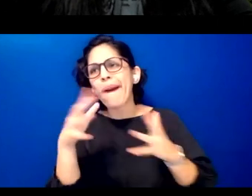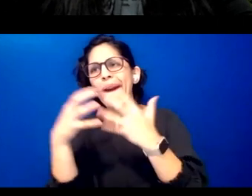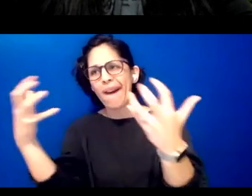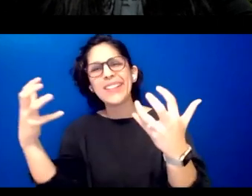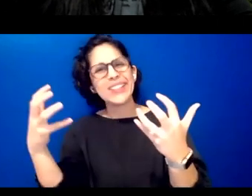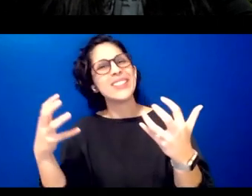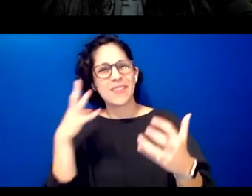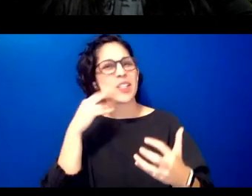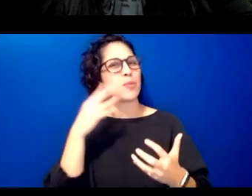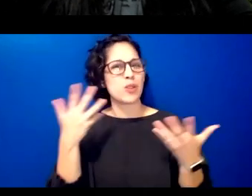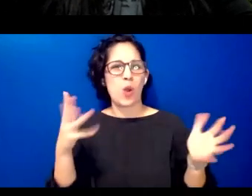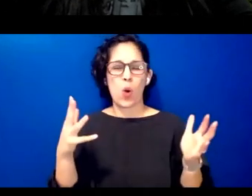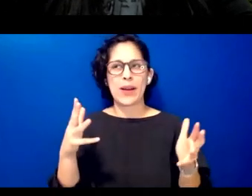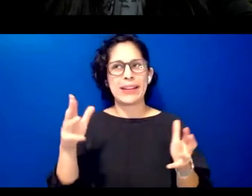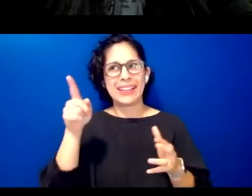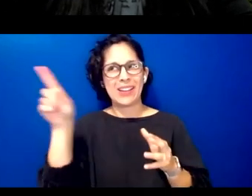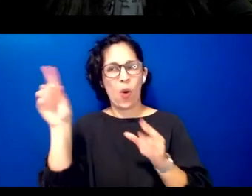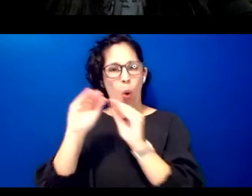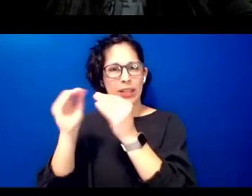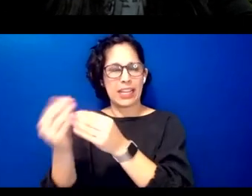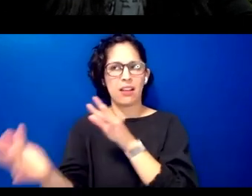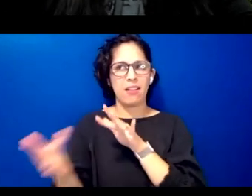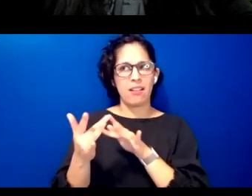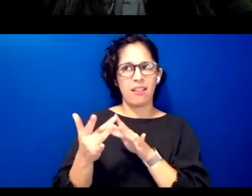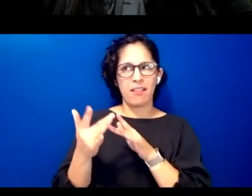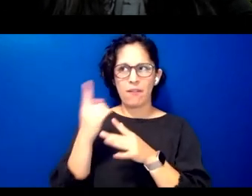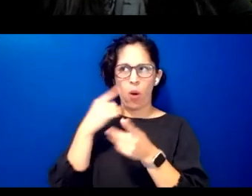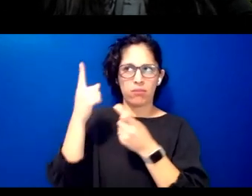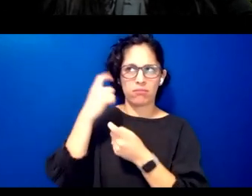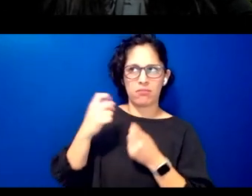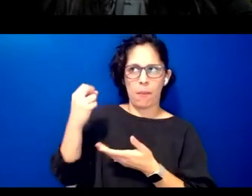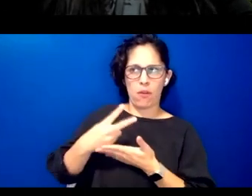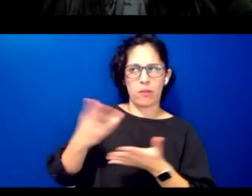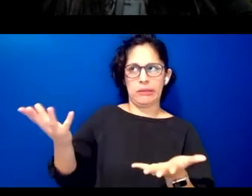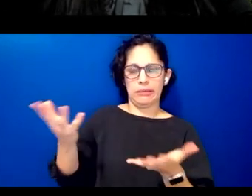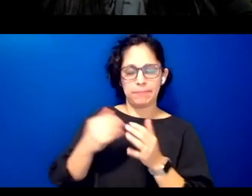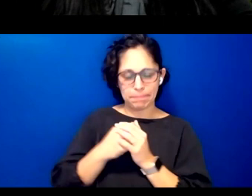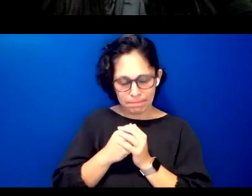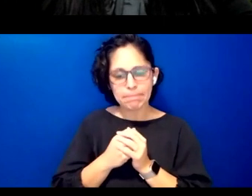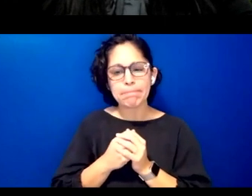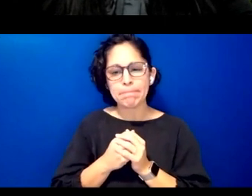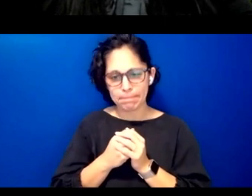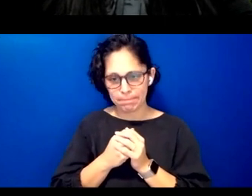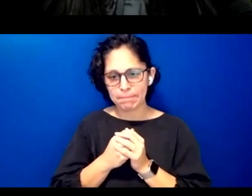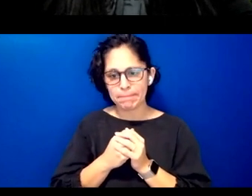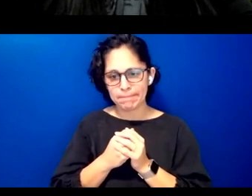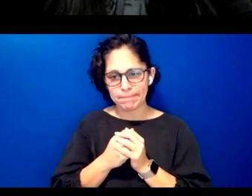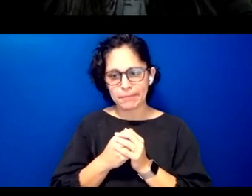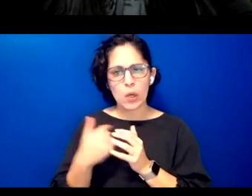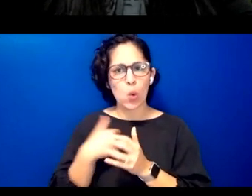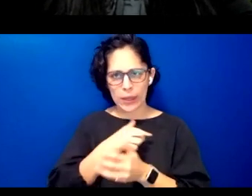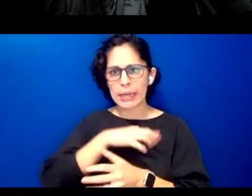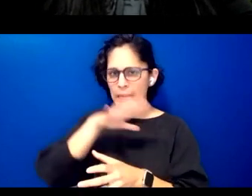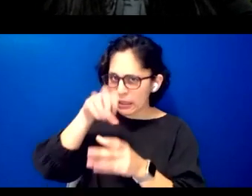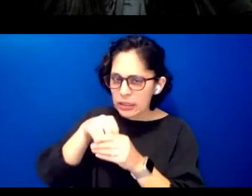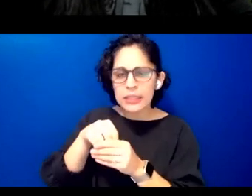these types of requests when we are engaging designing and developing language learning